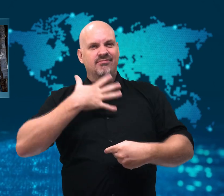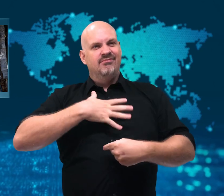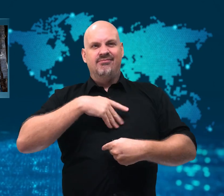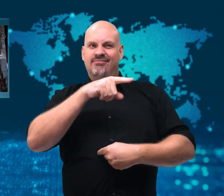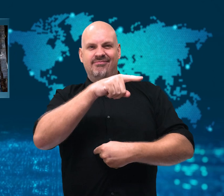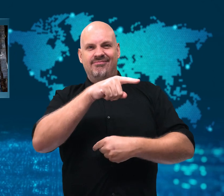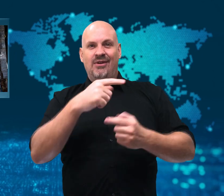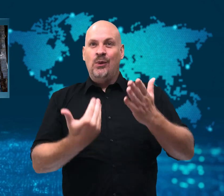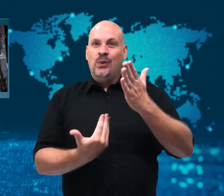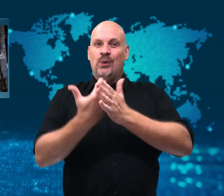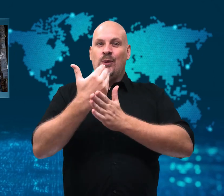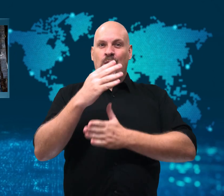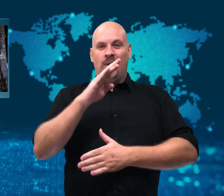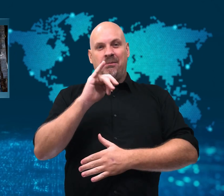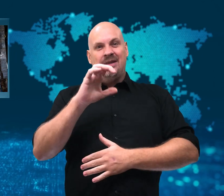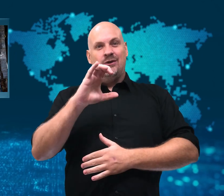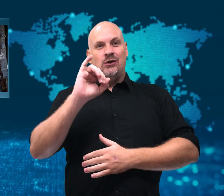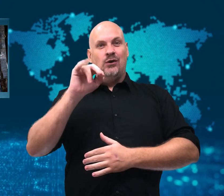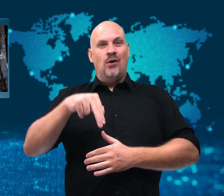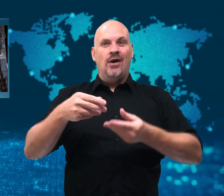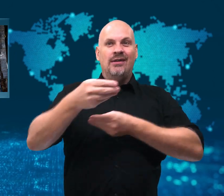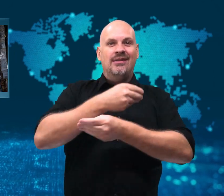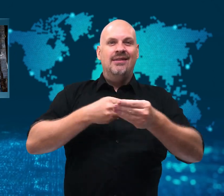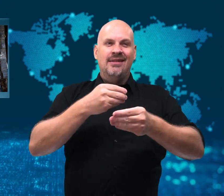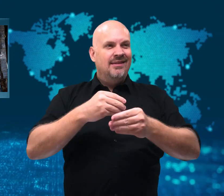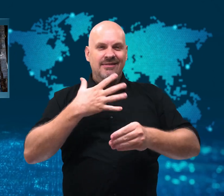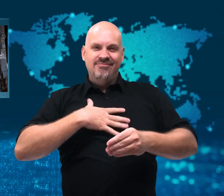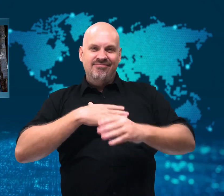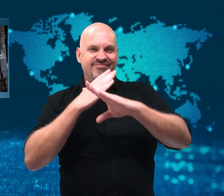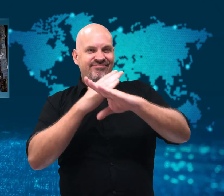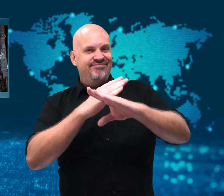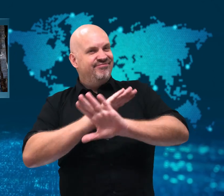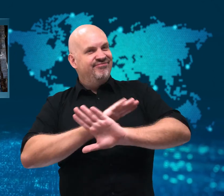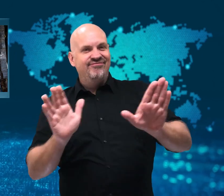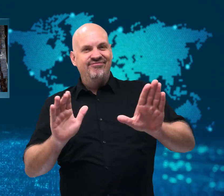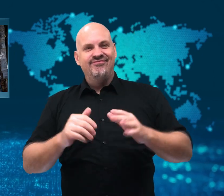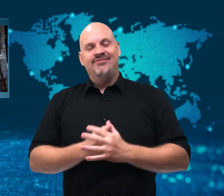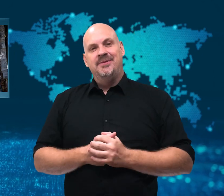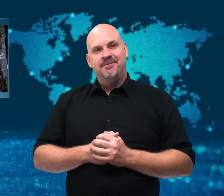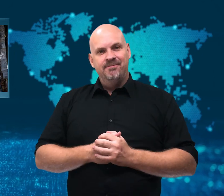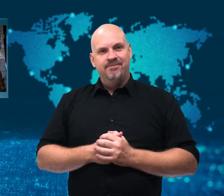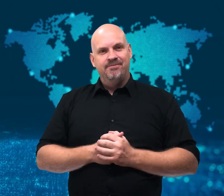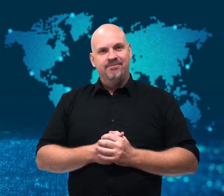protests against adopting the currency.